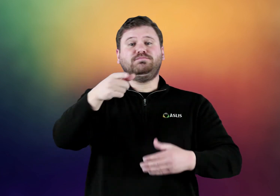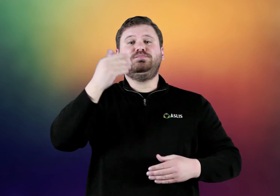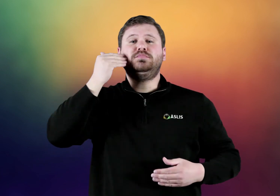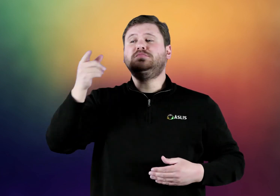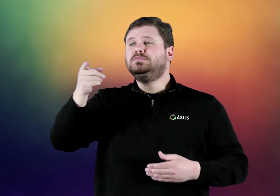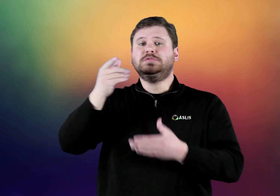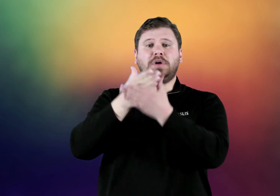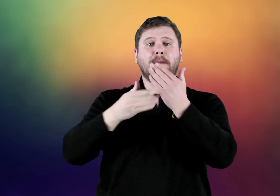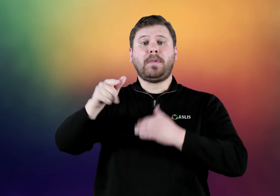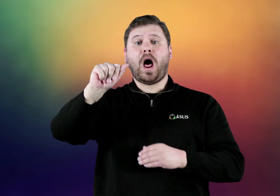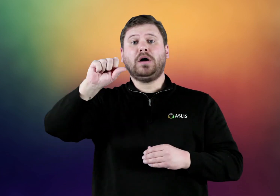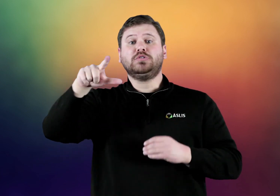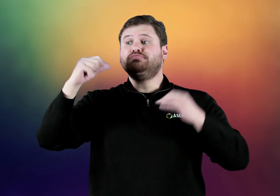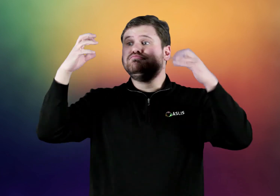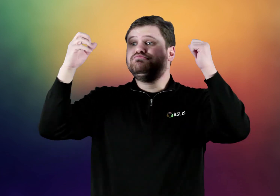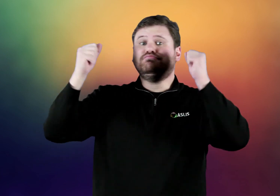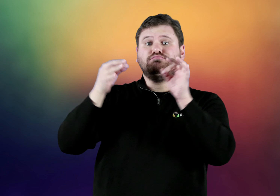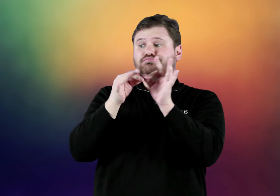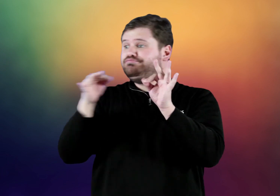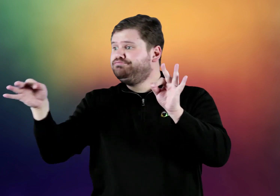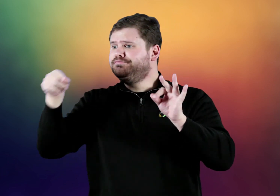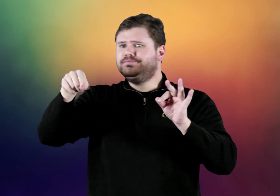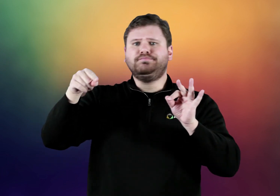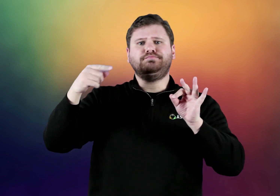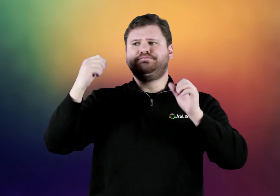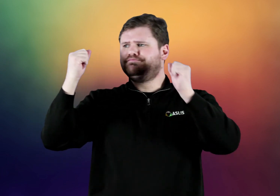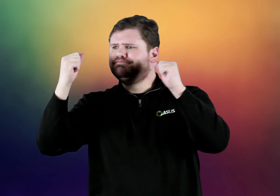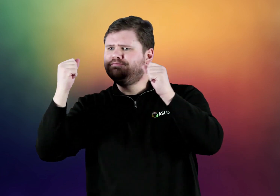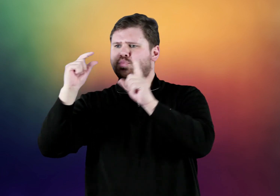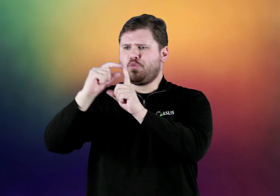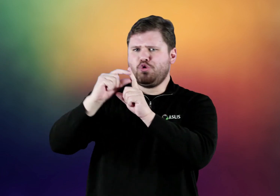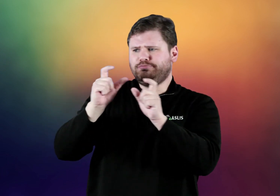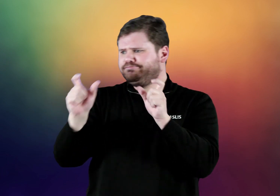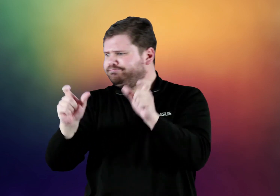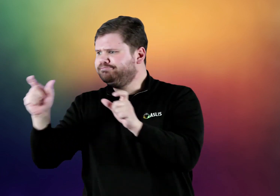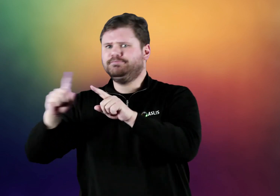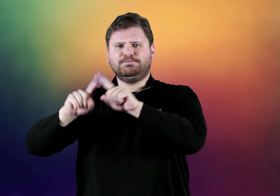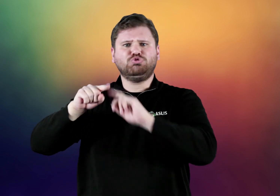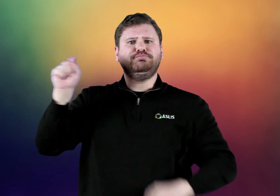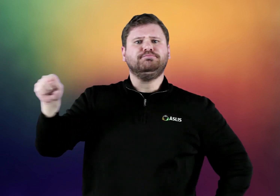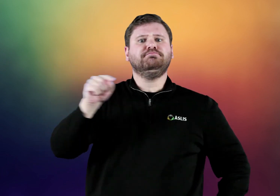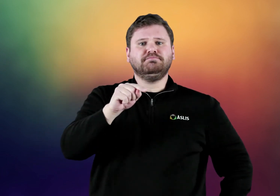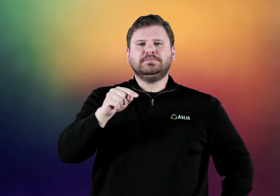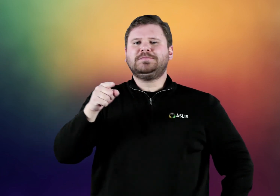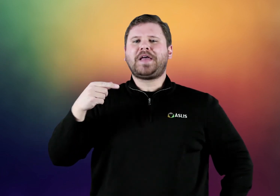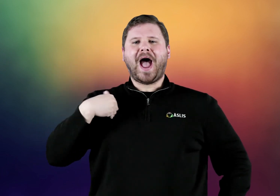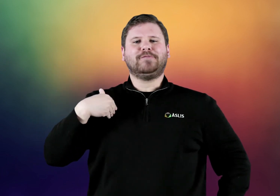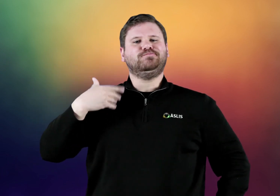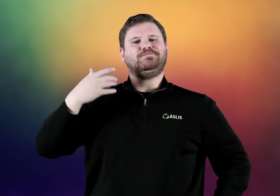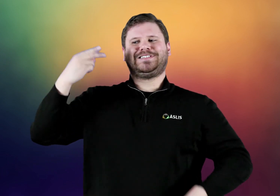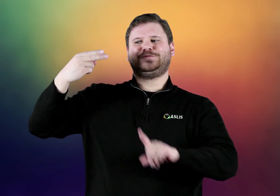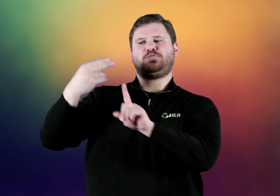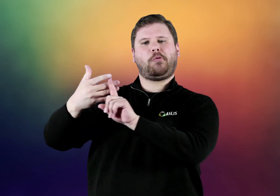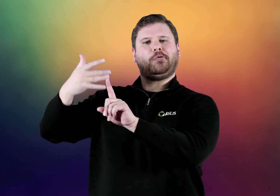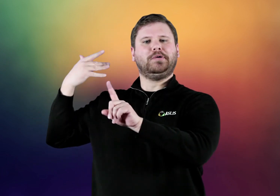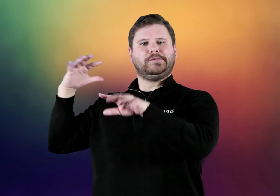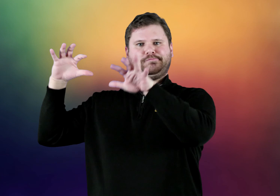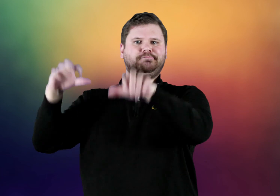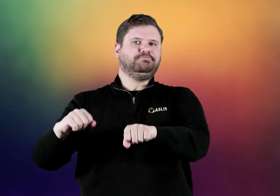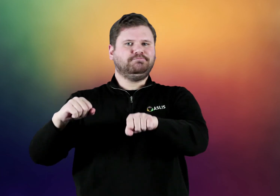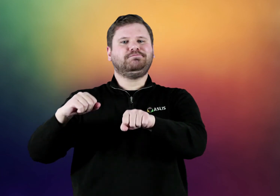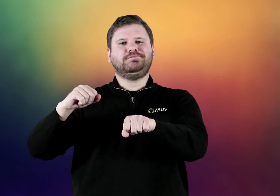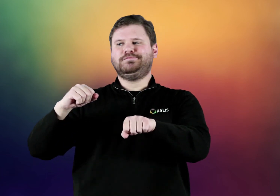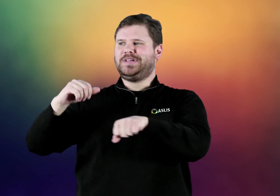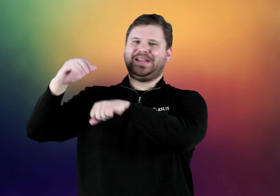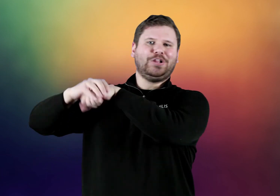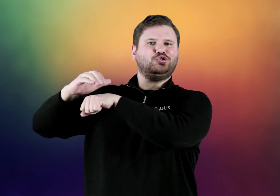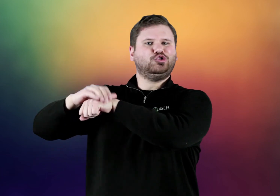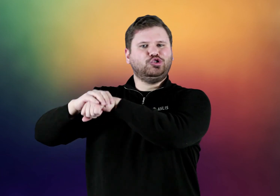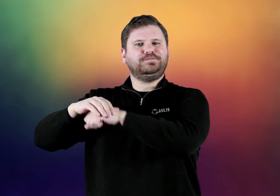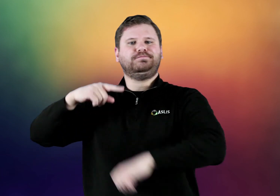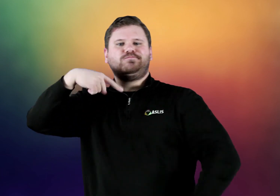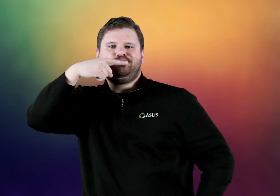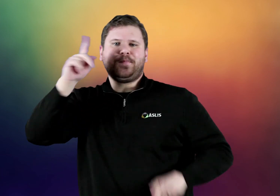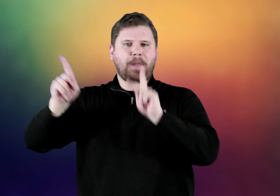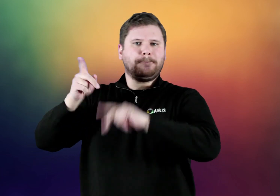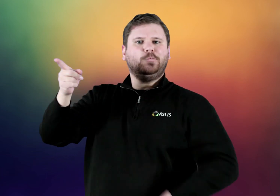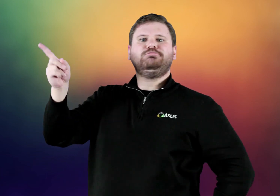There are some ASL words, phrases, and signs that have a history of English and hearing-abled people's influence.